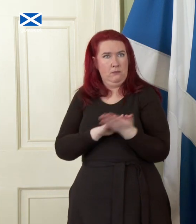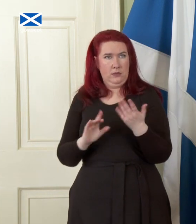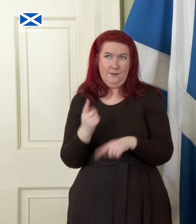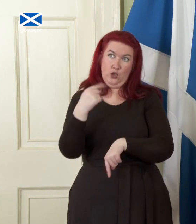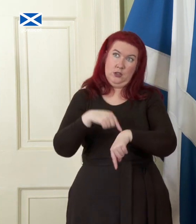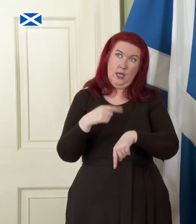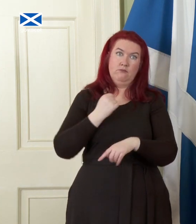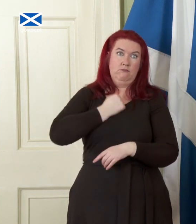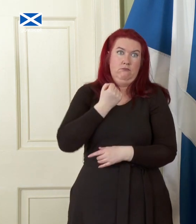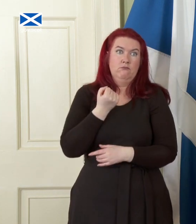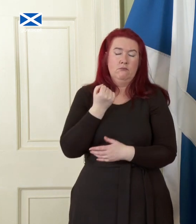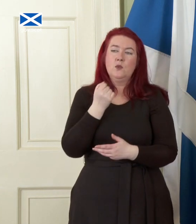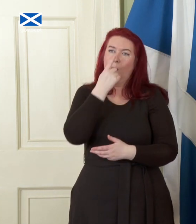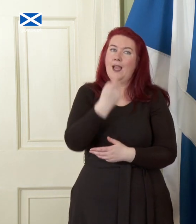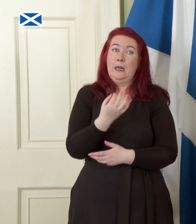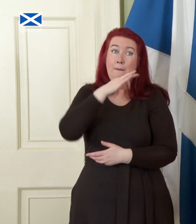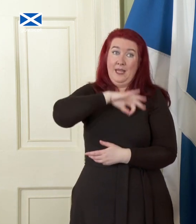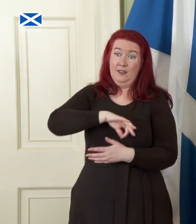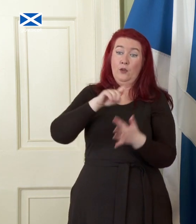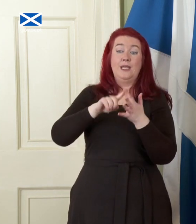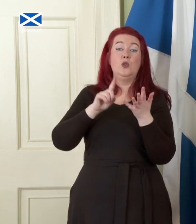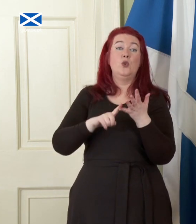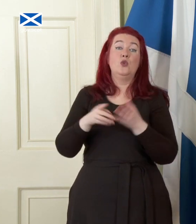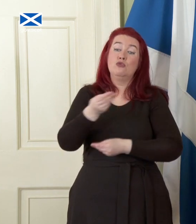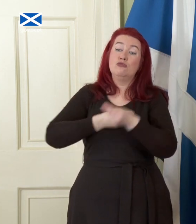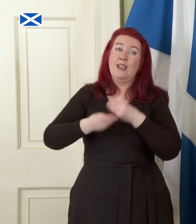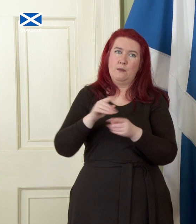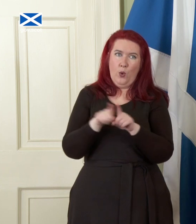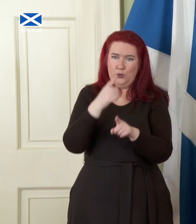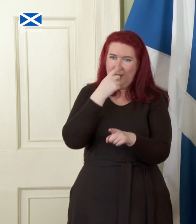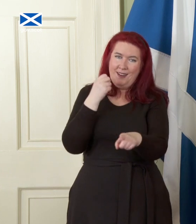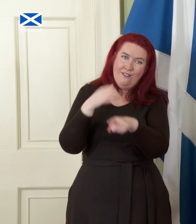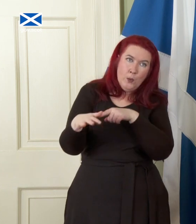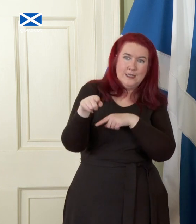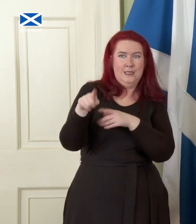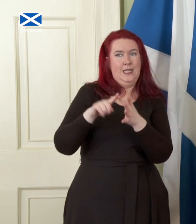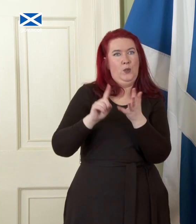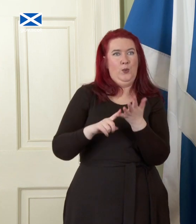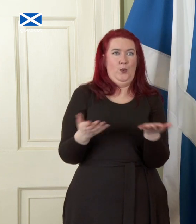a position not just to benefit from EU trade deals but help shape them. We would have an immigration